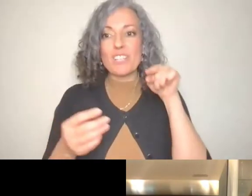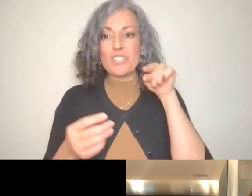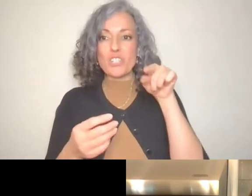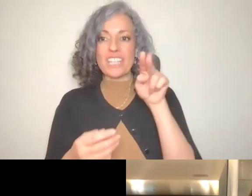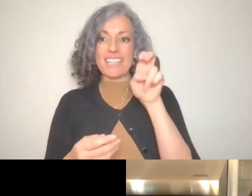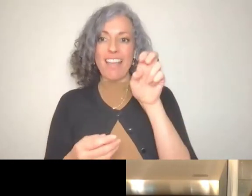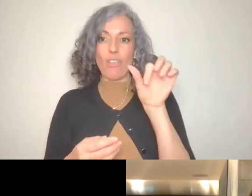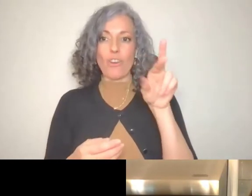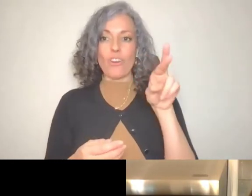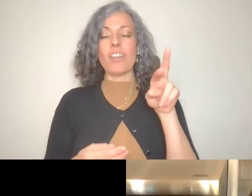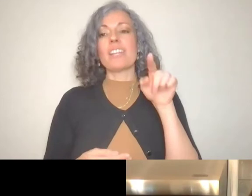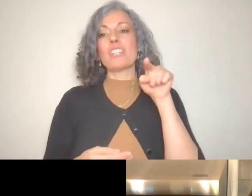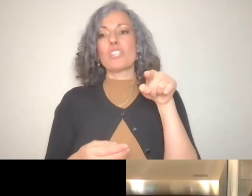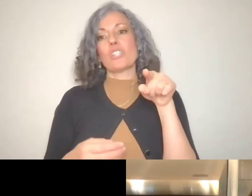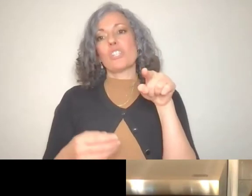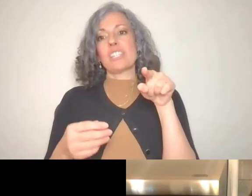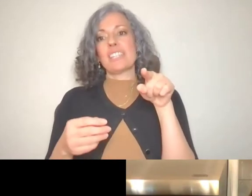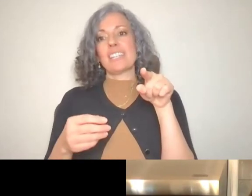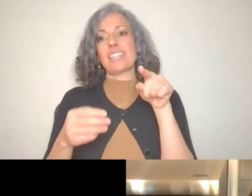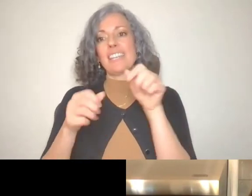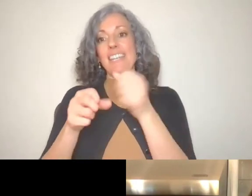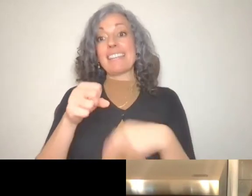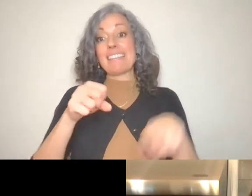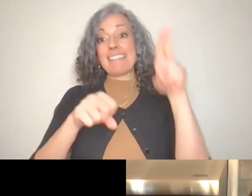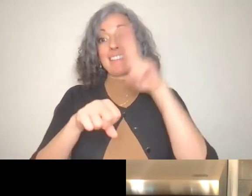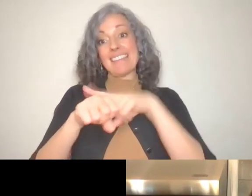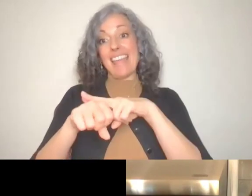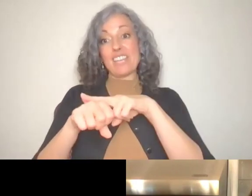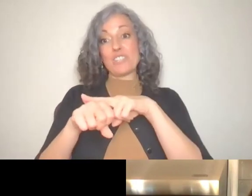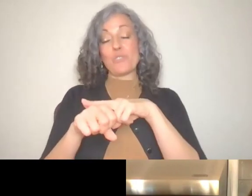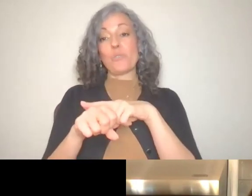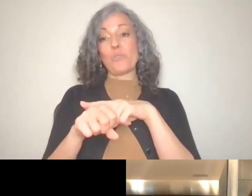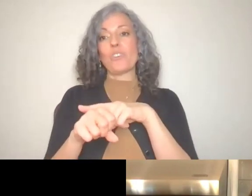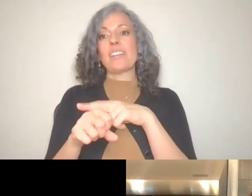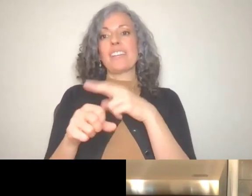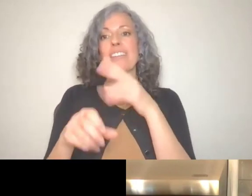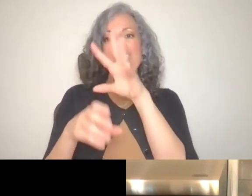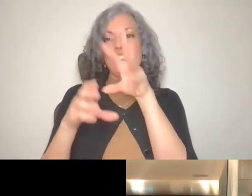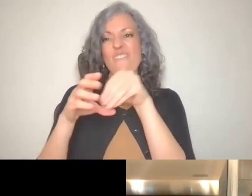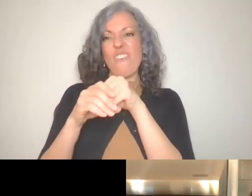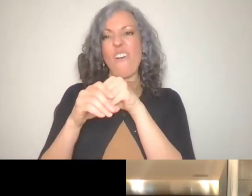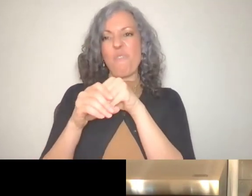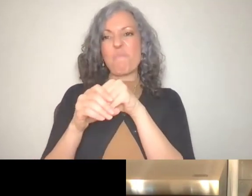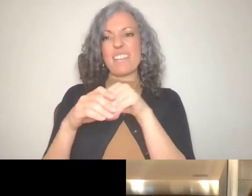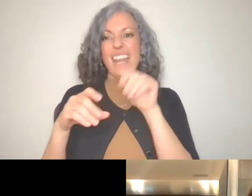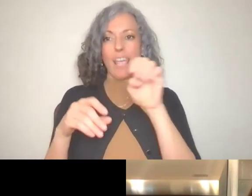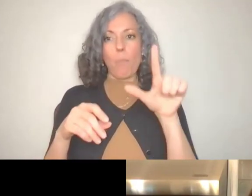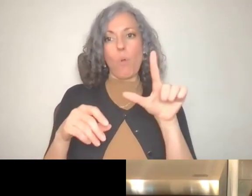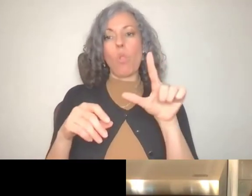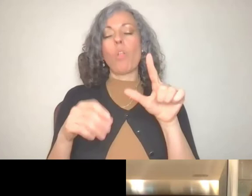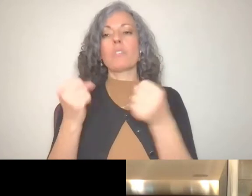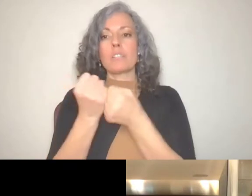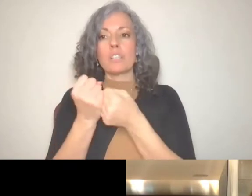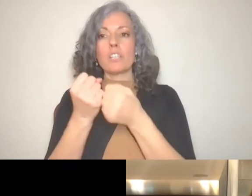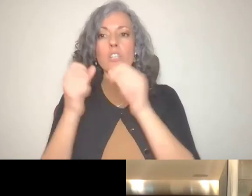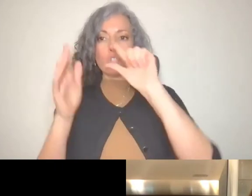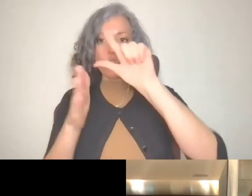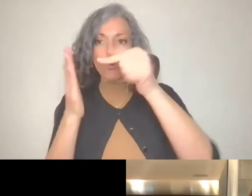National Resource Center in bassador since 2019. She graduated from the University of california-berkeley with a Bachelor of Arts